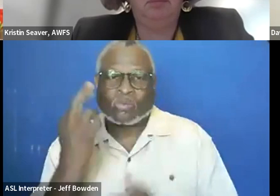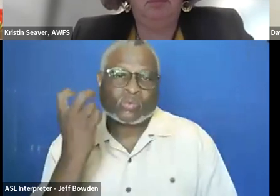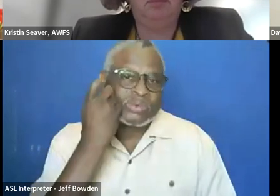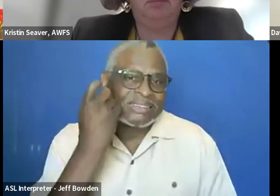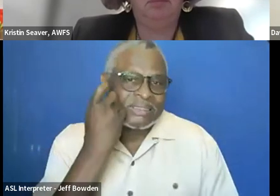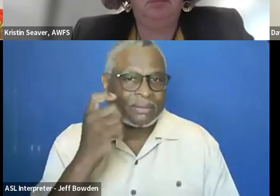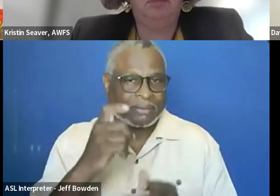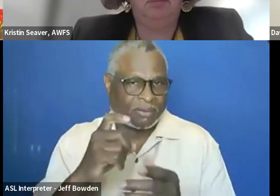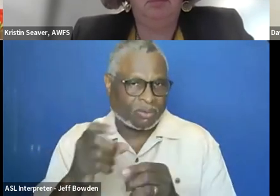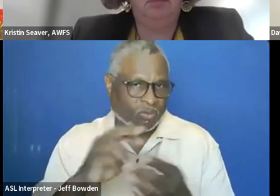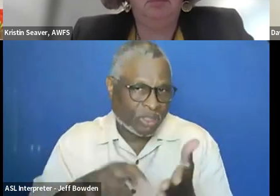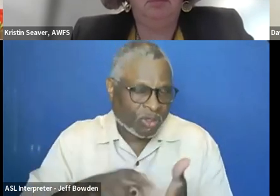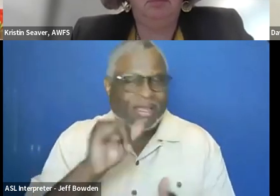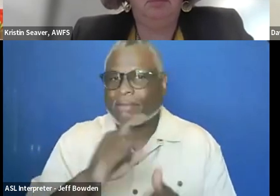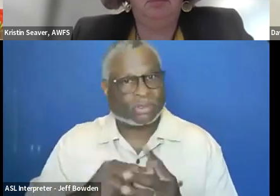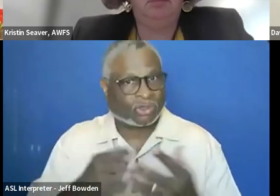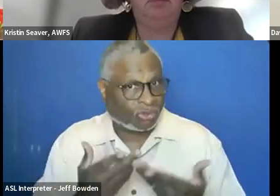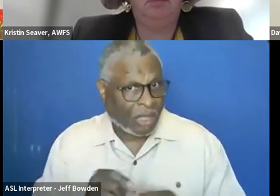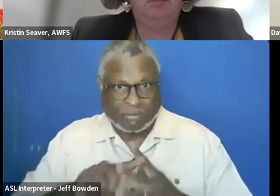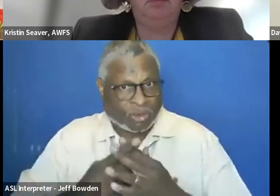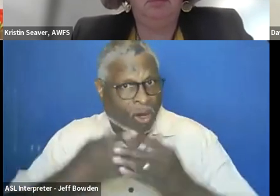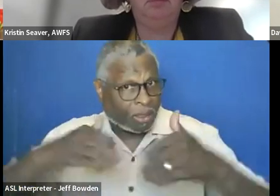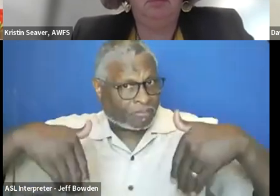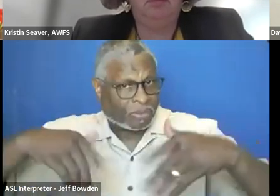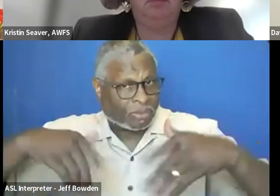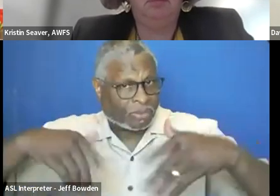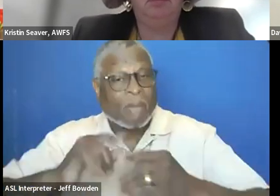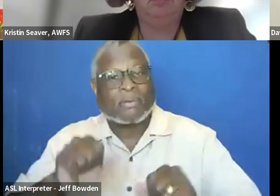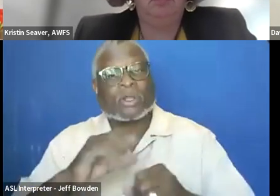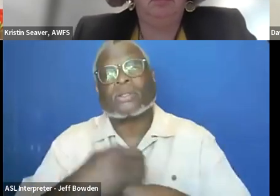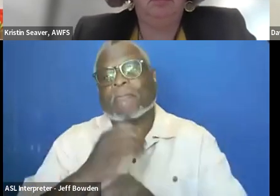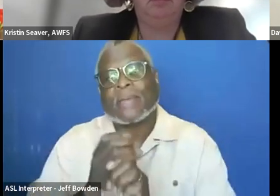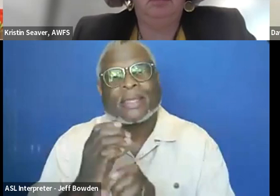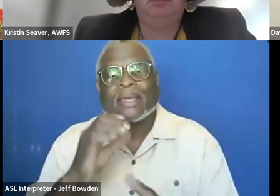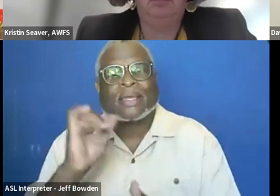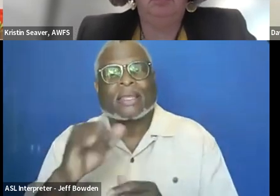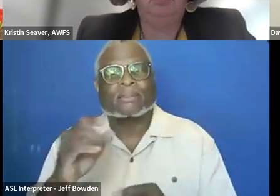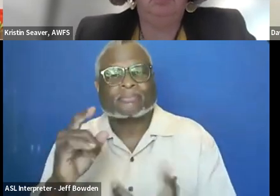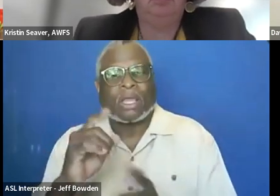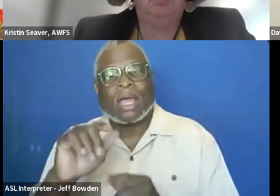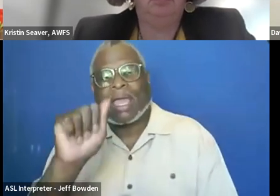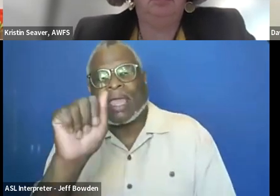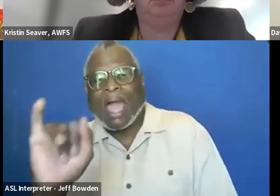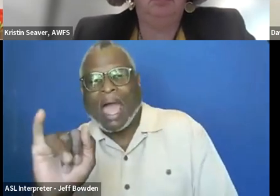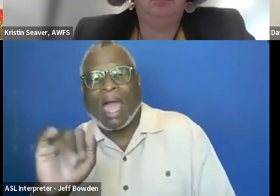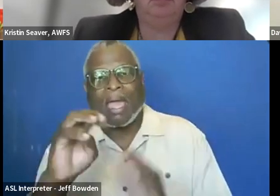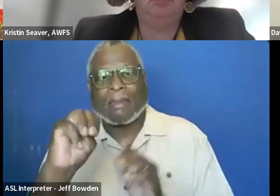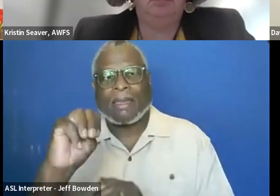We haven't deployed this, but I was able to create like an artificial intelligence model